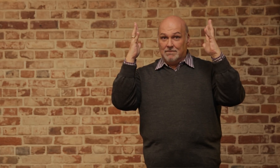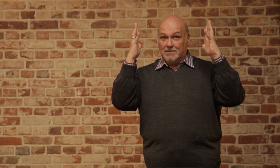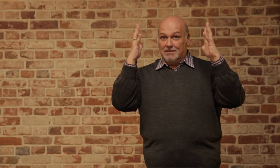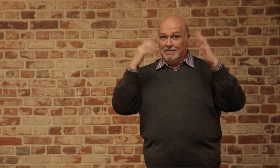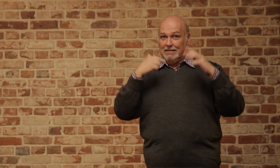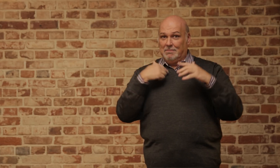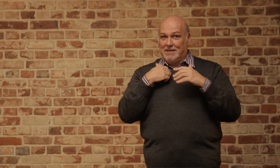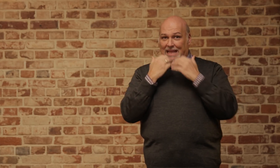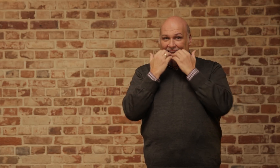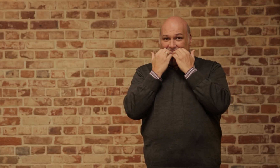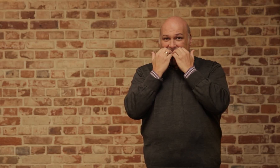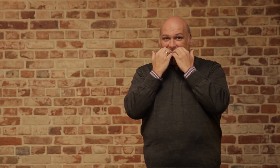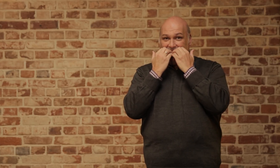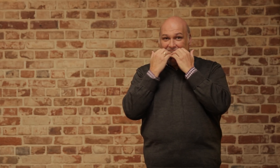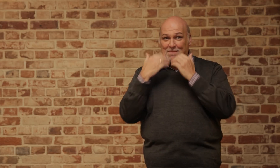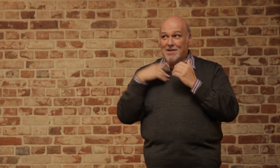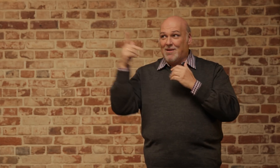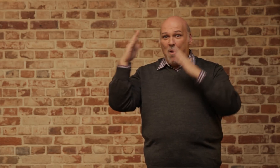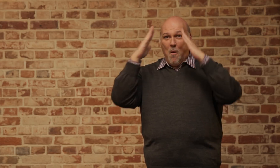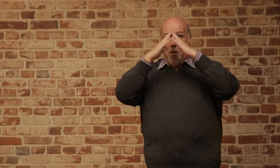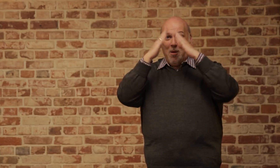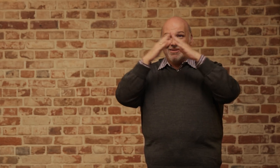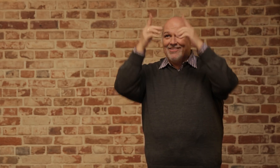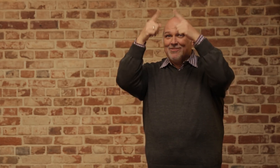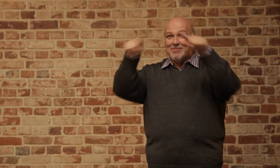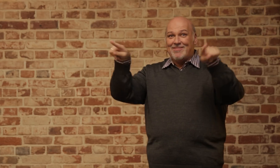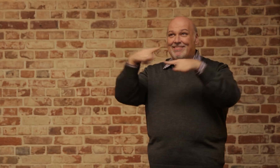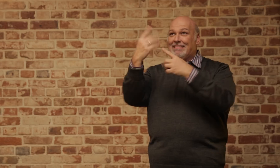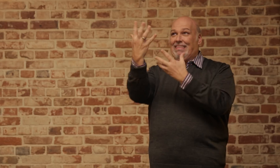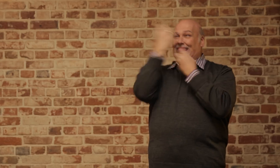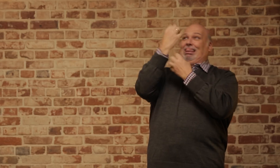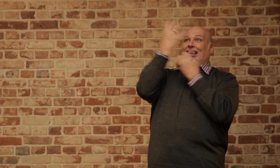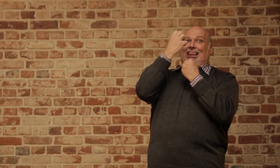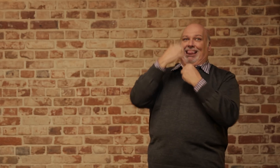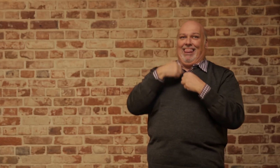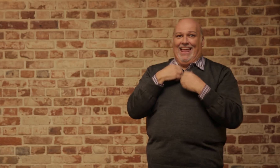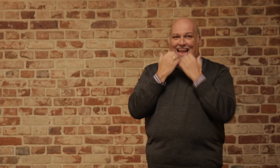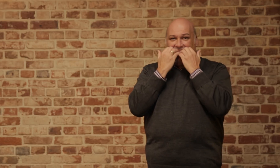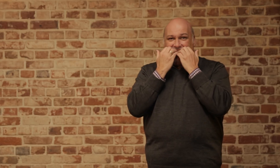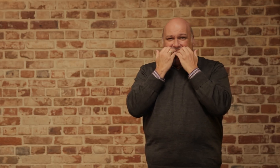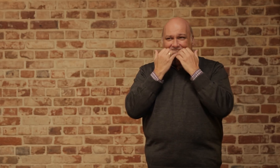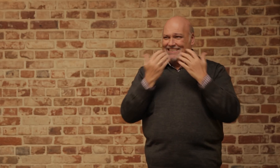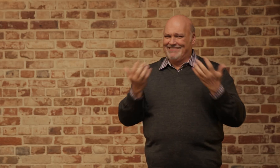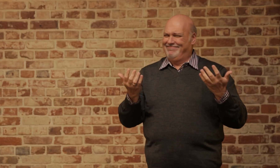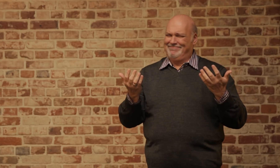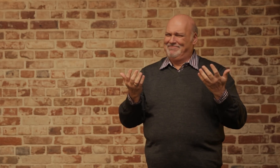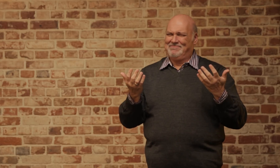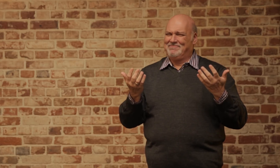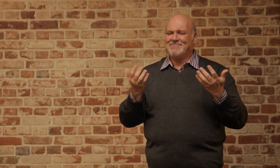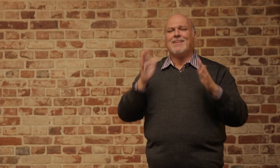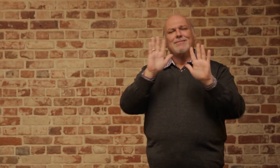Now I'm scared to go home and have my tree attack me! That's ridiculous!